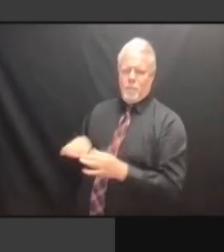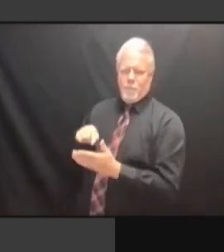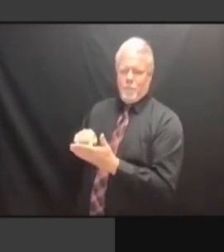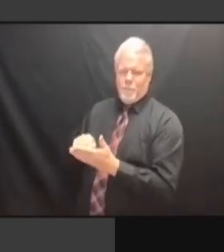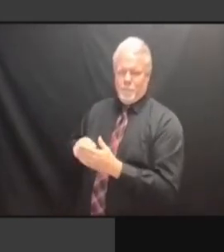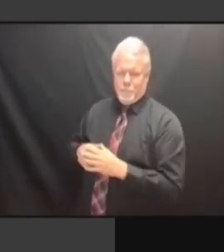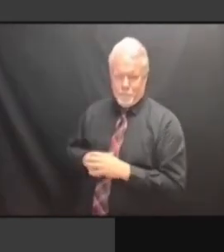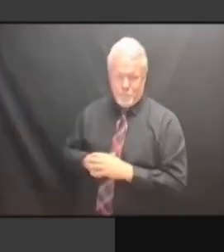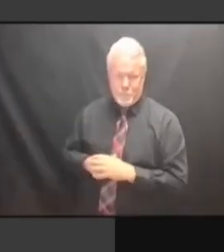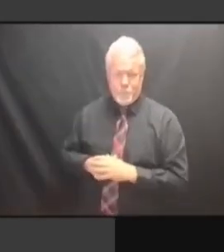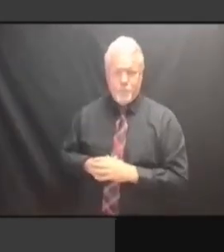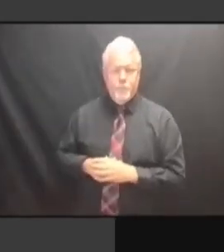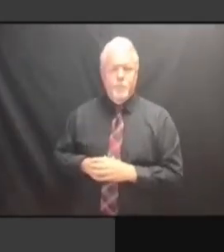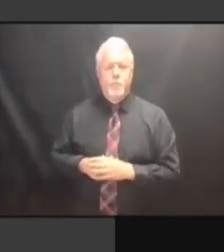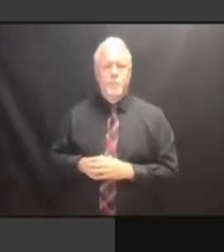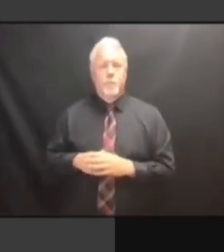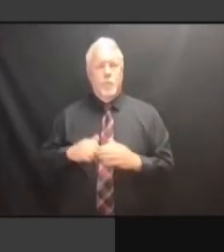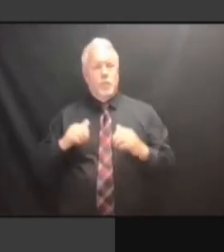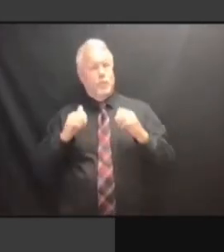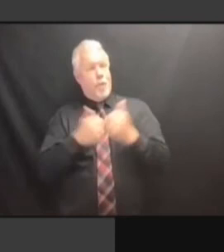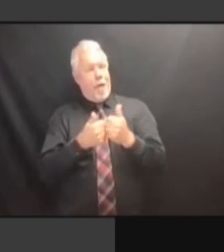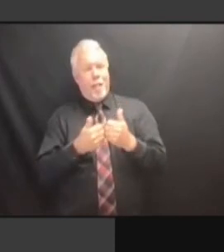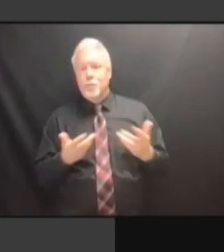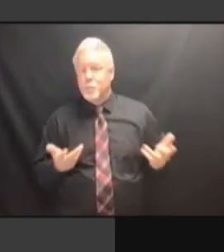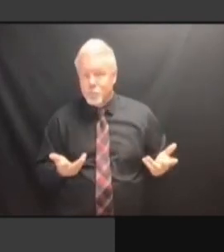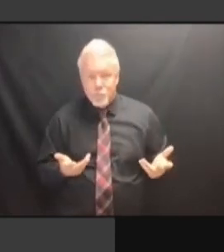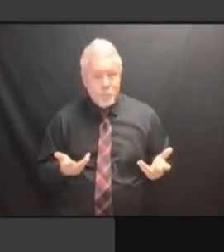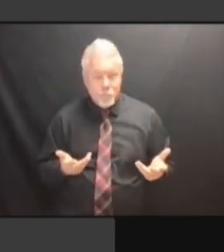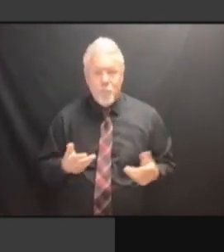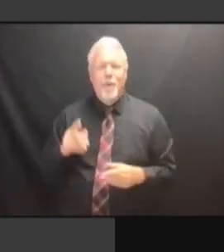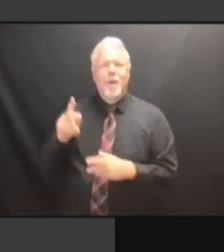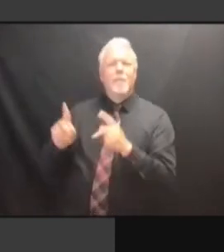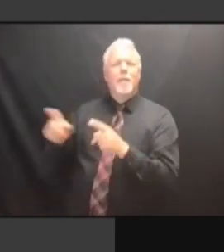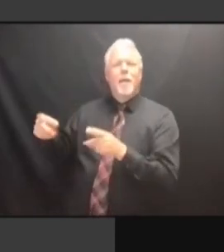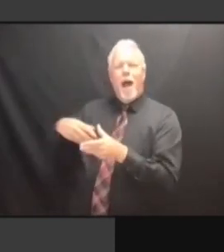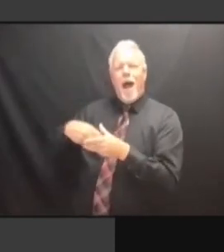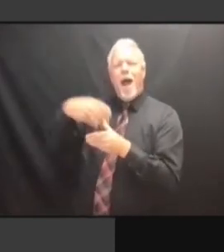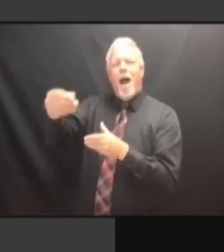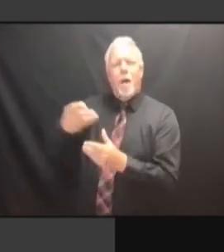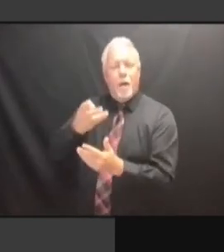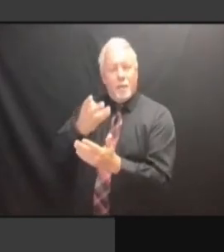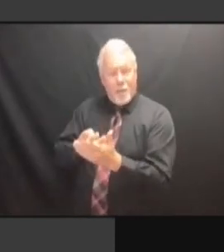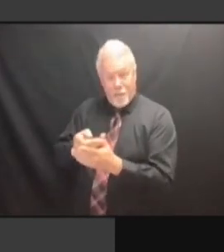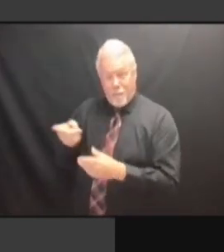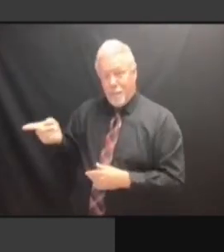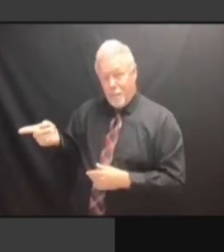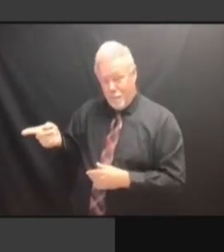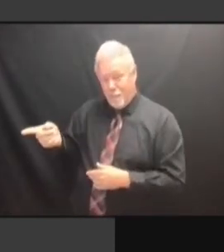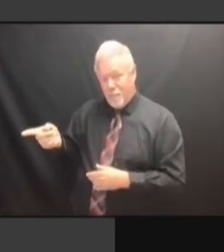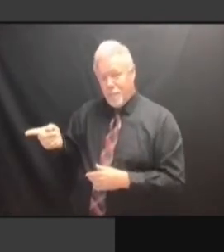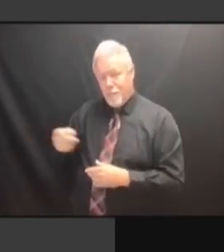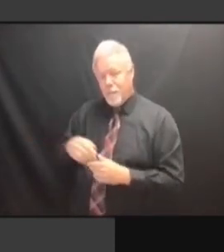WITH THE REVOCATION AND THEN THEY'RE REINCARCERATED, WITH THE REVOCATION AND THEN THEY'RE REINCARCERATED, AND THEY'RE REINCARCERATED, AND THEY'RE REINCARCERATED, AND THEY'RE THEY'RE REINCARCERATED, AND THEY'RE NOT THEY'RE REINCARCERATED, AND THEY'RE NOT GOING THEY'RE REINCARCERATED, AND THEY'RE NOT GOING TO THEY'RE REINCARCERATED, AND THEY'RE NOT GOING TO IF THEY'RE REINCARCERATED, AND THEY'RE NOT GOING TO IF THEY THEY'RE NOT GOING TO IF THEY THEY'RE NOT GOING TO IF THEY WERE THEY'RE NOT GOING TO IF THEY WERE CANCELED THEY'RE NOT GOING TO IF THEY WERE CANCELED OR THEY'RE NOT GOING TO IF THEY WERE CANCELED OR NOT. WERE CANCELED OR NOT. WERE CANCELED OR NOT. >> WERE CANCELED OR NOT. >> SO WERE CANCELED OR NOT. >> SO THEY WERE CANCELED OR NOT. >> SO THEY COULD WERE CANCELED OR NOT. >> SO THEY COULD BE WERE CANCELED OR NOT. >> SO THEY COULD BE VOTING WERE CANCELED OR NOT. >> SO THEY COULD BE VOTING FROM SO THEY COULD BE VOTING FROM SO THEY COULD BE VOTING FROM THIS SO THEY COULD BE VOTING FROM THIS -- THIS --